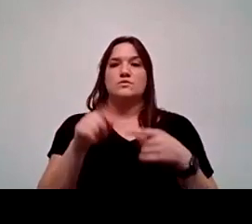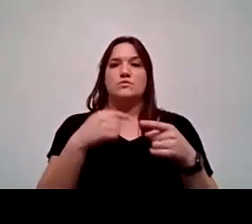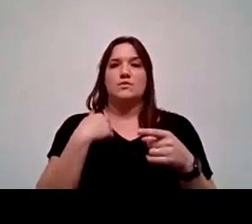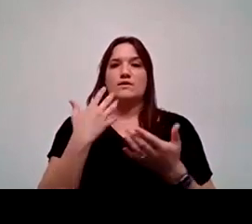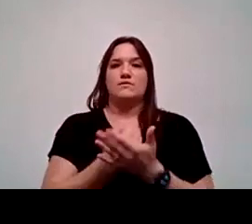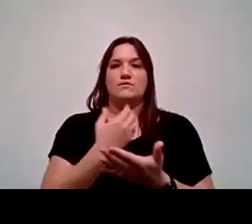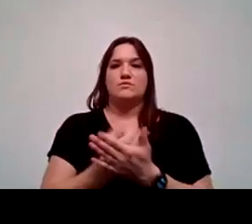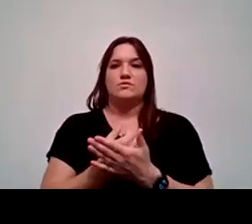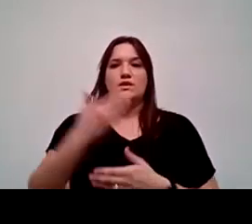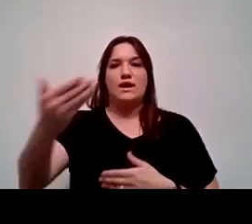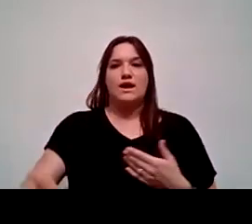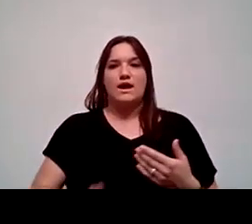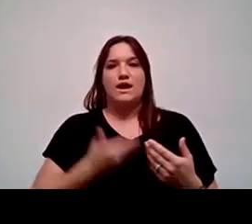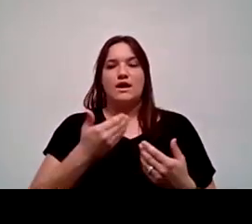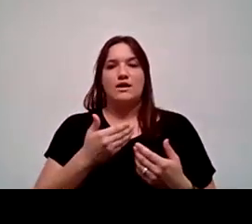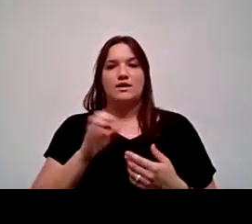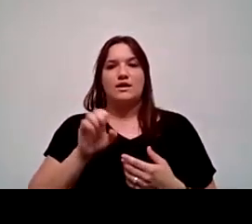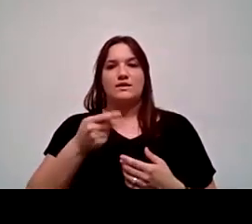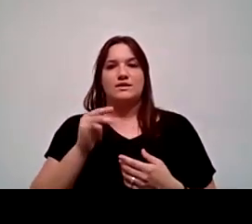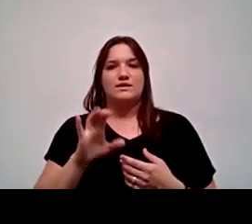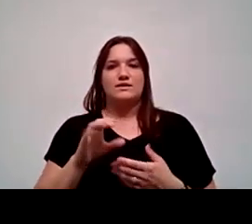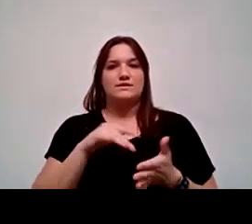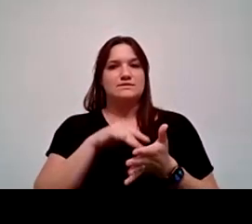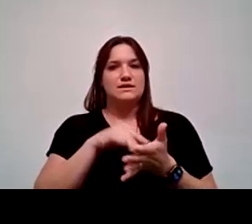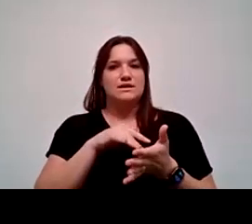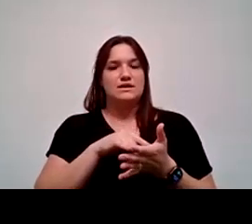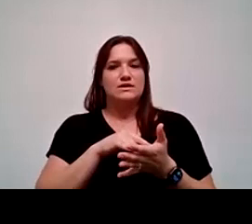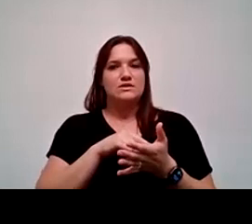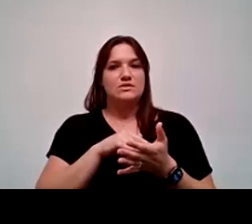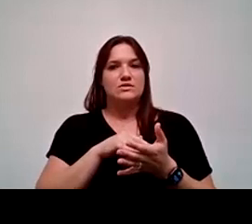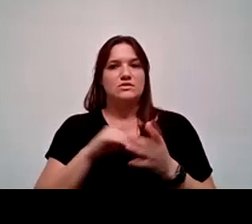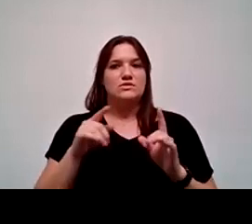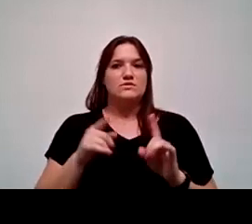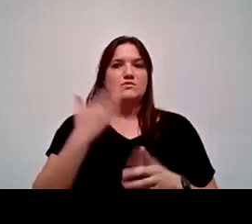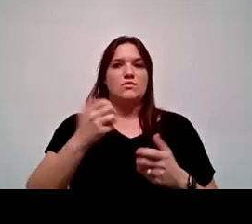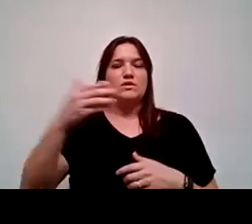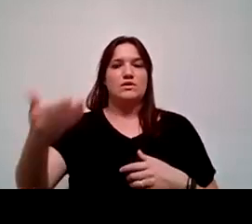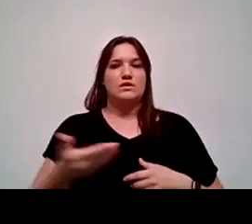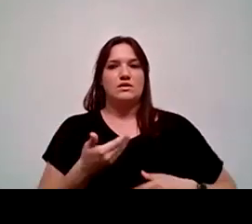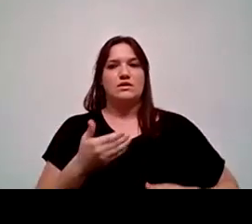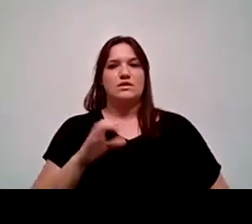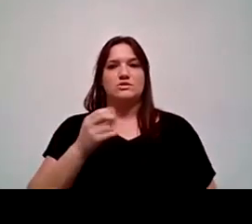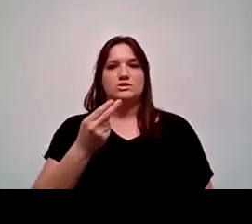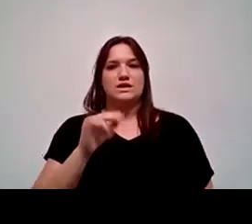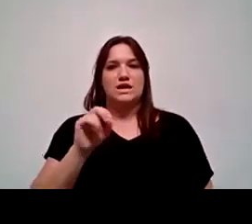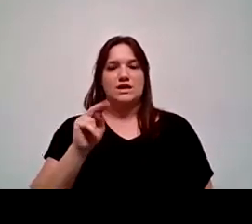to try to hire an ethnic studies faculty member, we agreed the first one we wanted to hire was Chicano, Chicana,